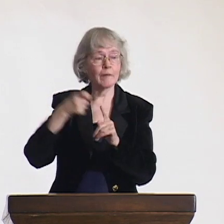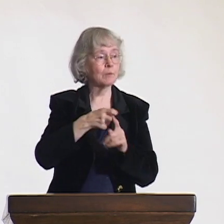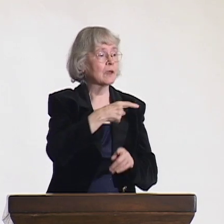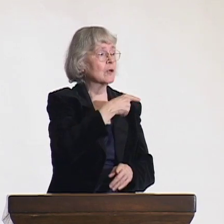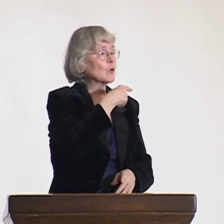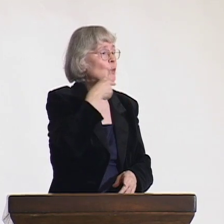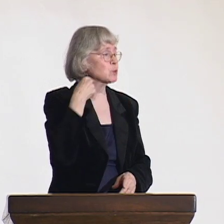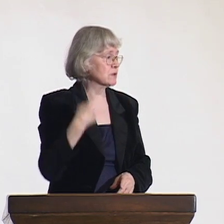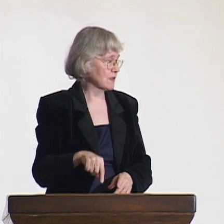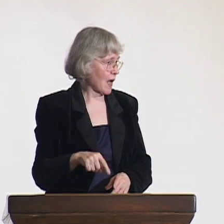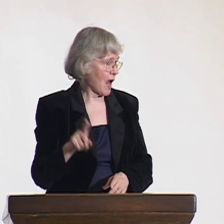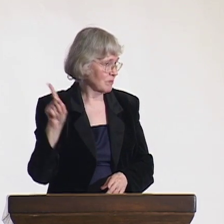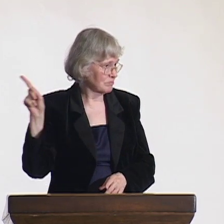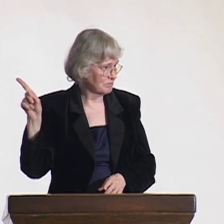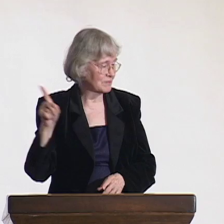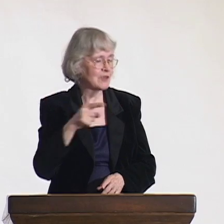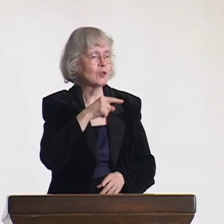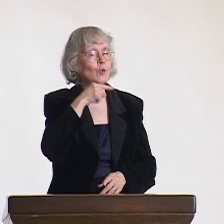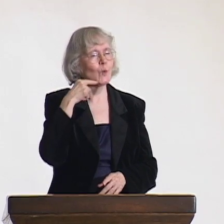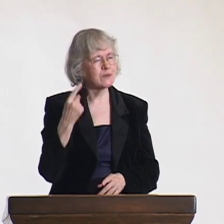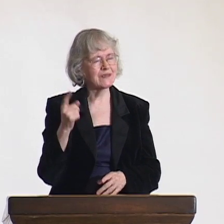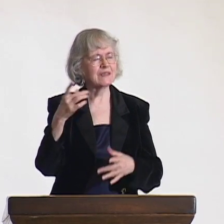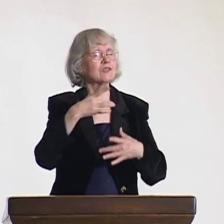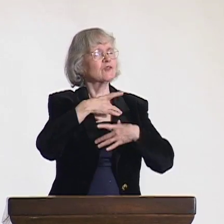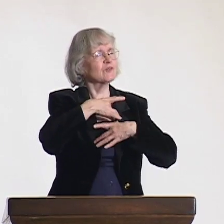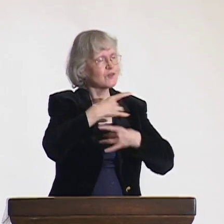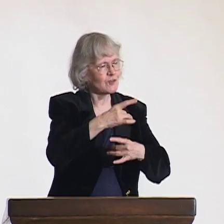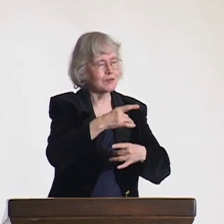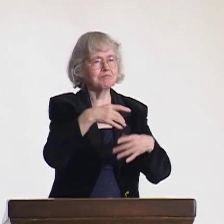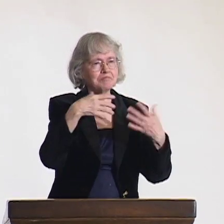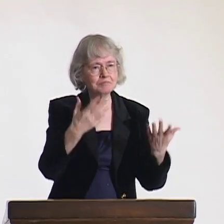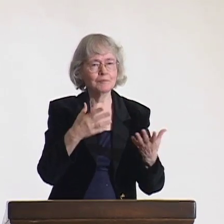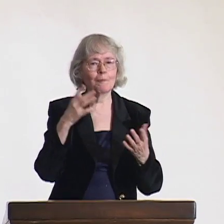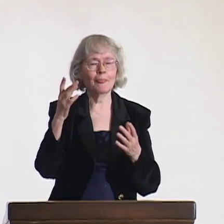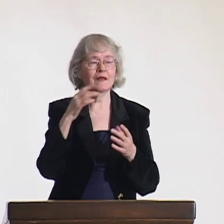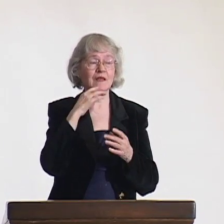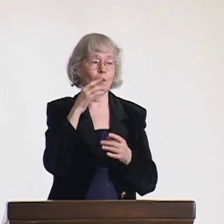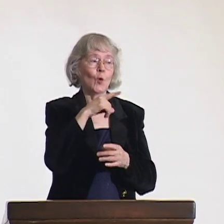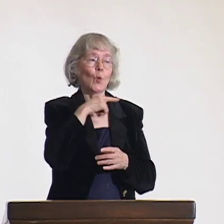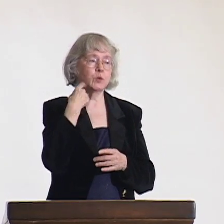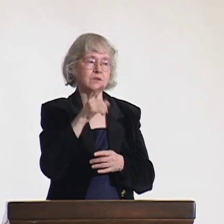That last picture was from Russia. Russia is interesting.